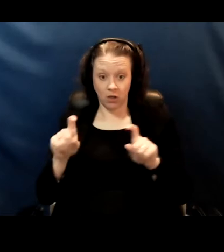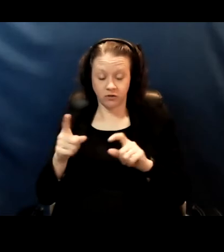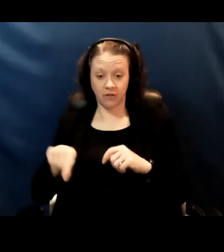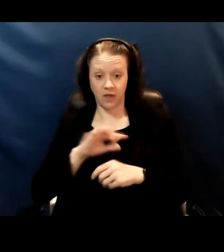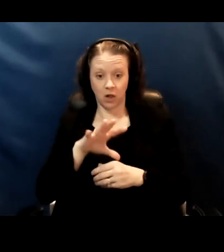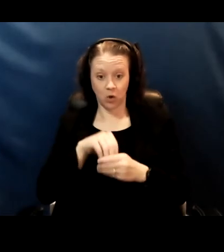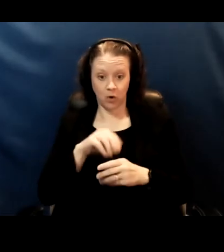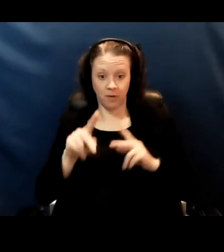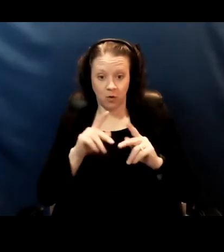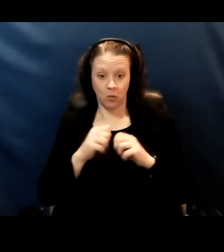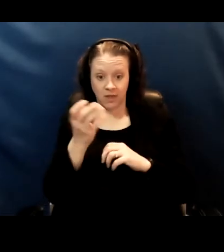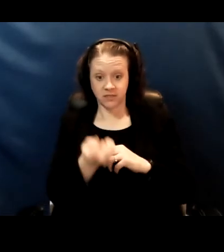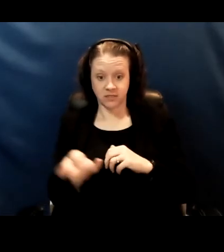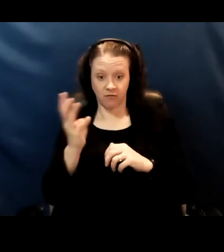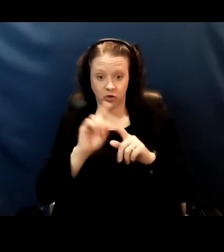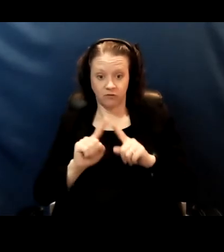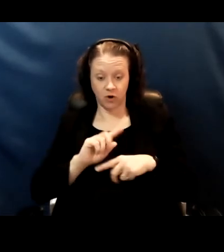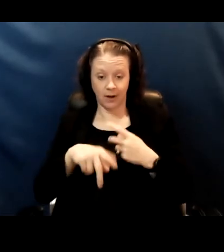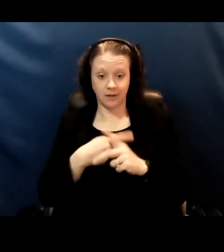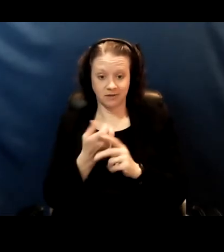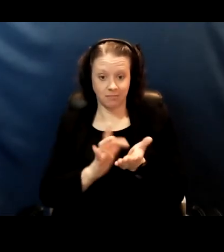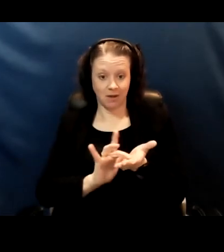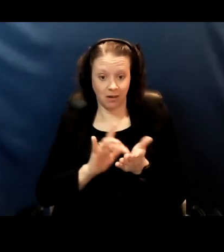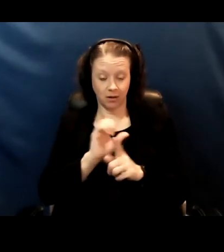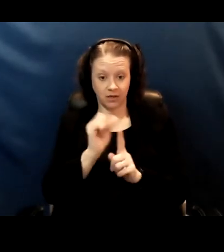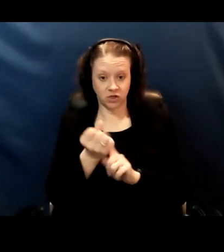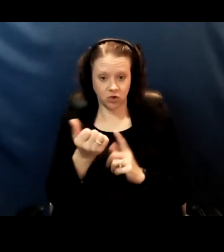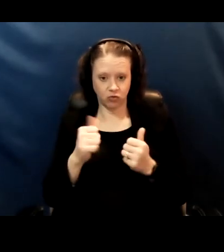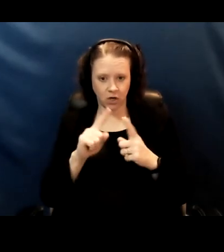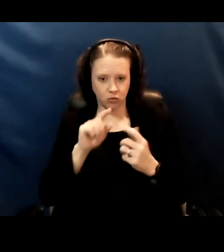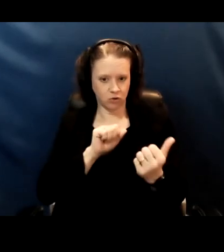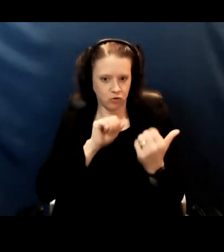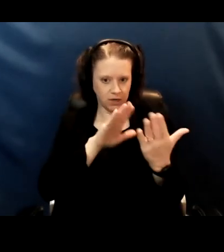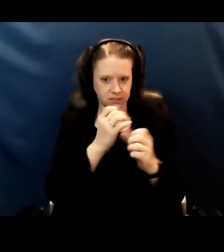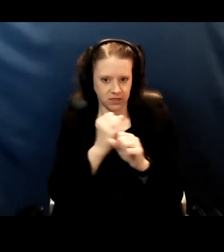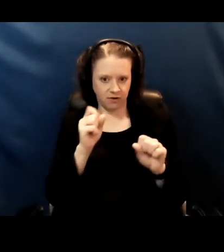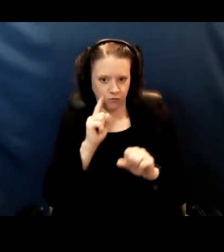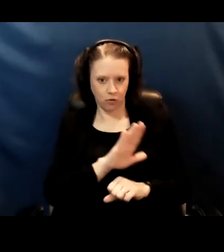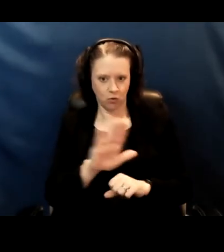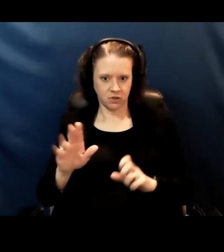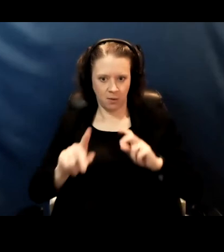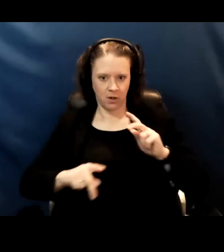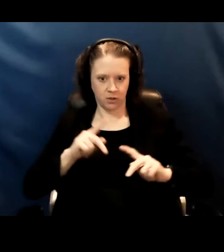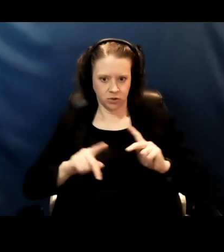with a number of medical conditions to speak to the safety for them. To me